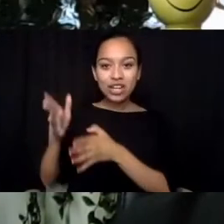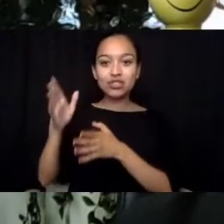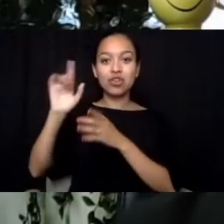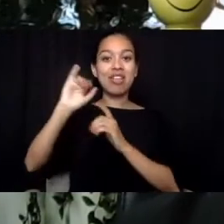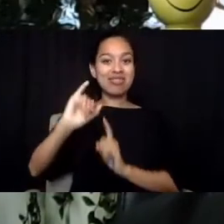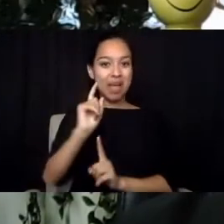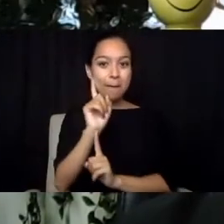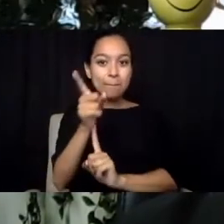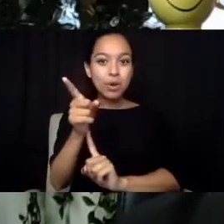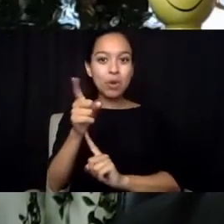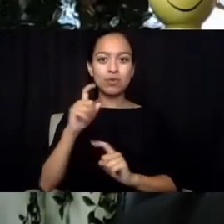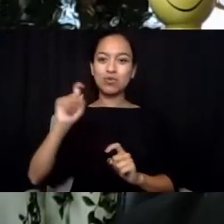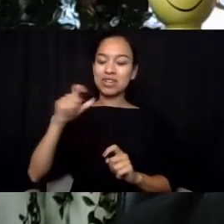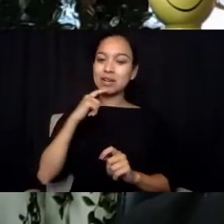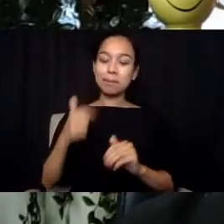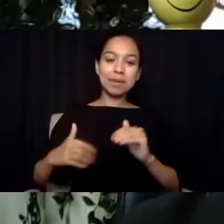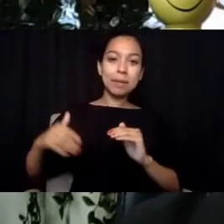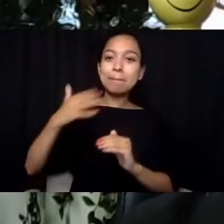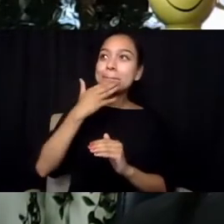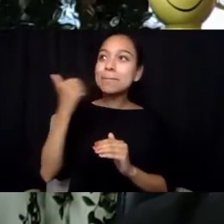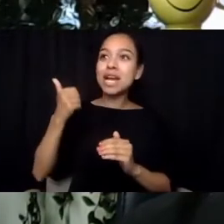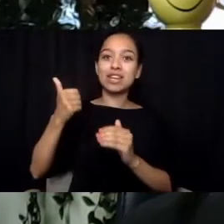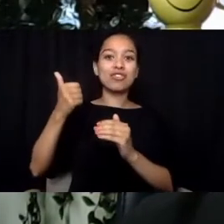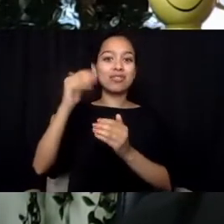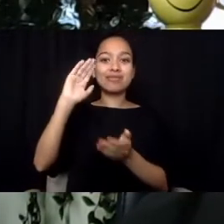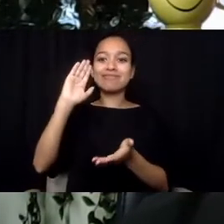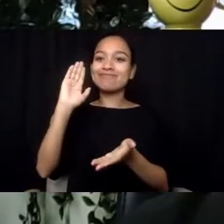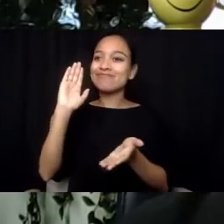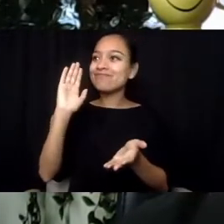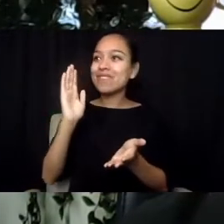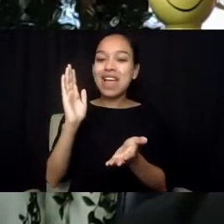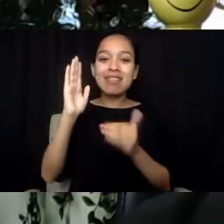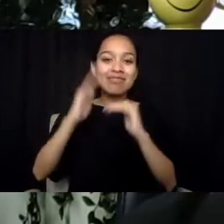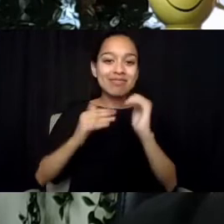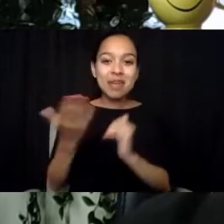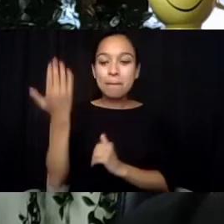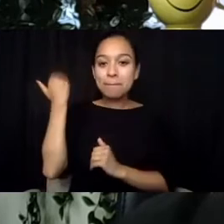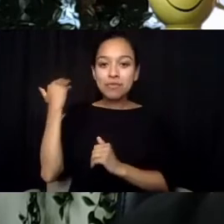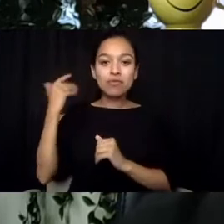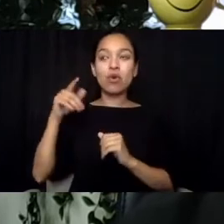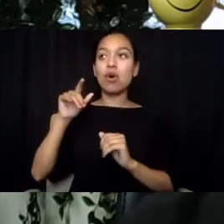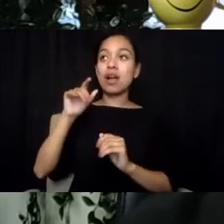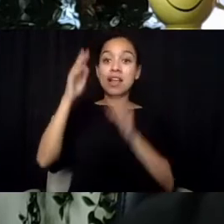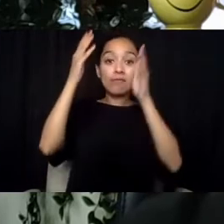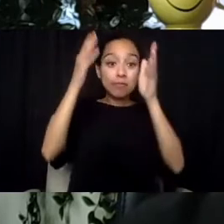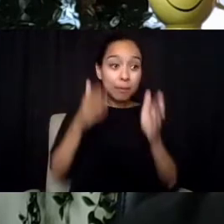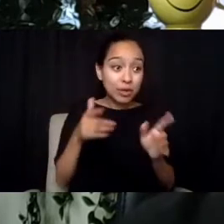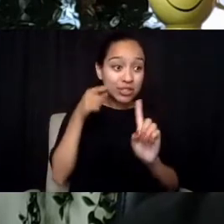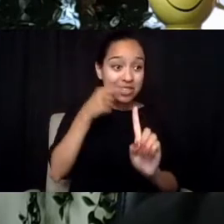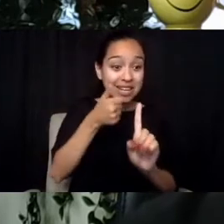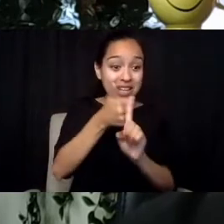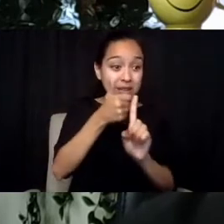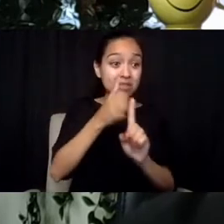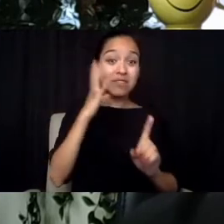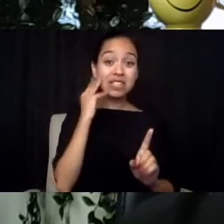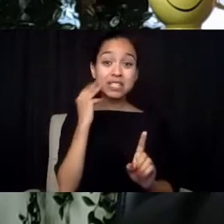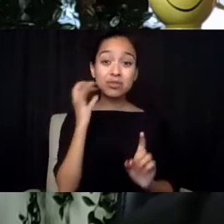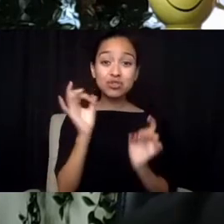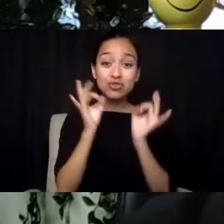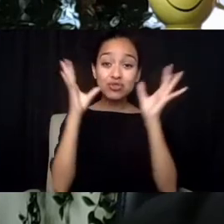because when someone's in crisis, they're not their best, so they're not going to be able to communicate all their needs, so we need to be understanding. How do we interpret that?